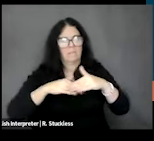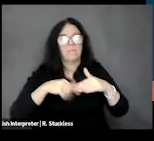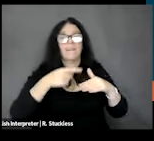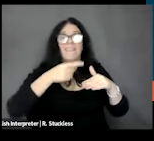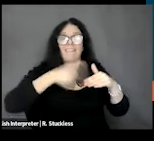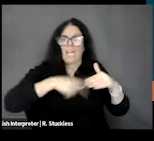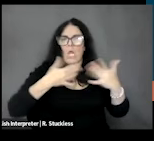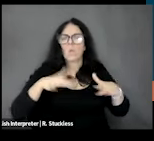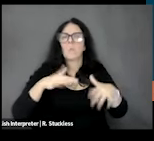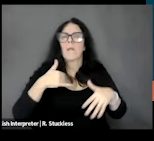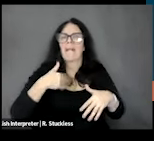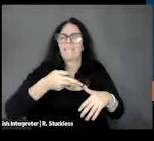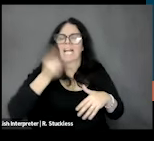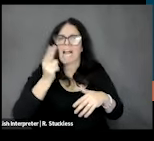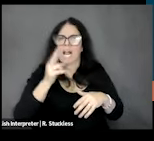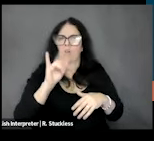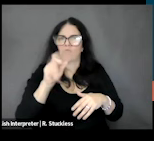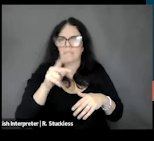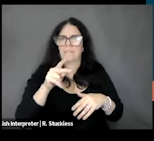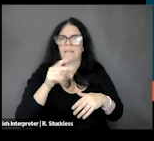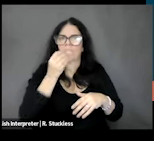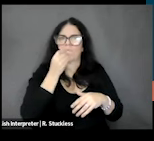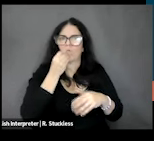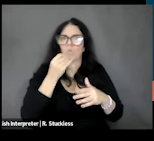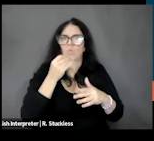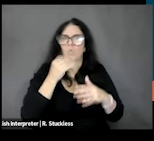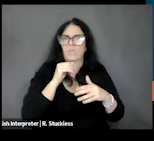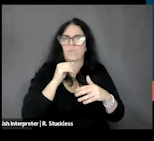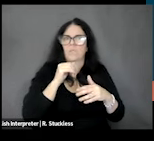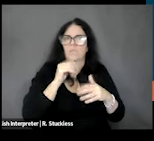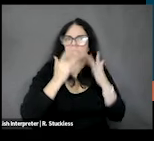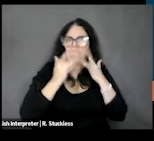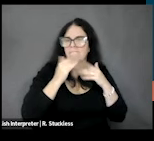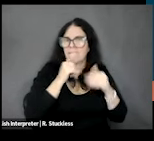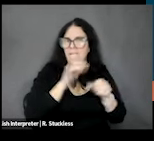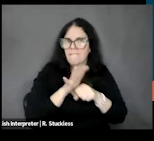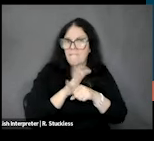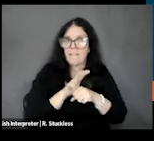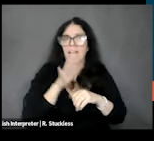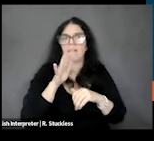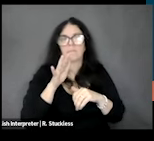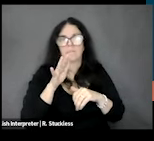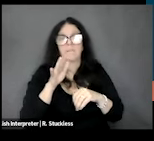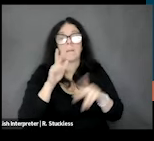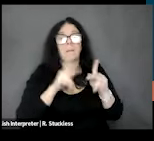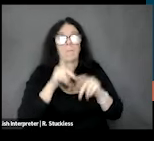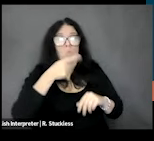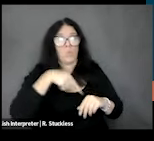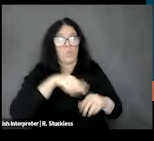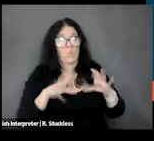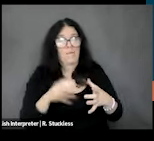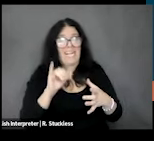IDD. So, people with IDD are a varied group, and they face a